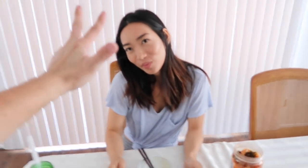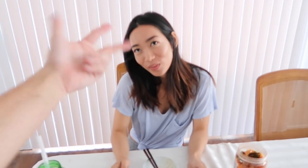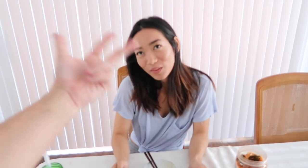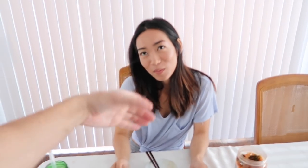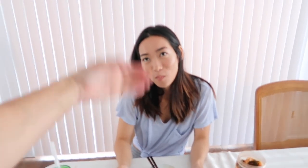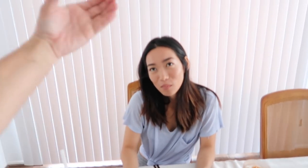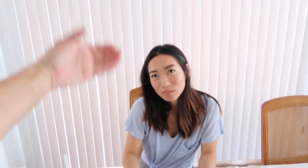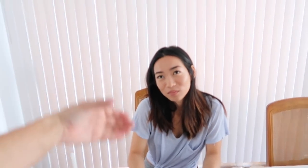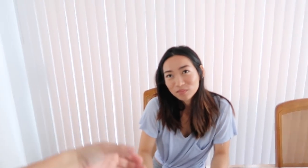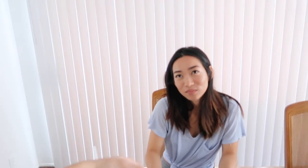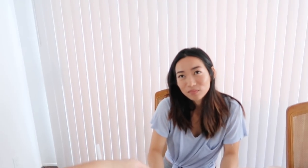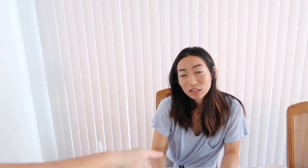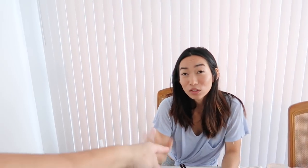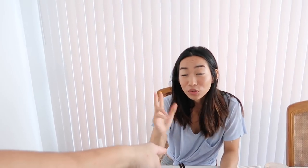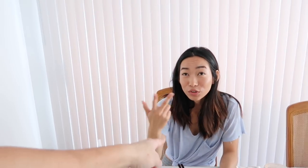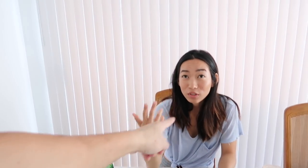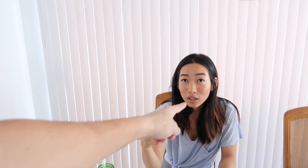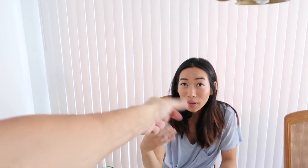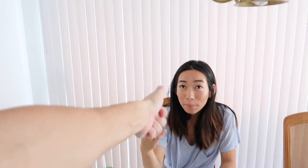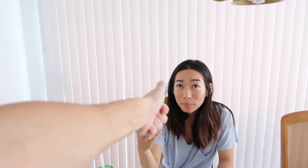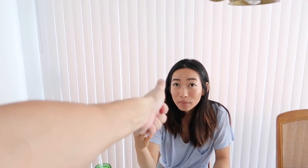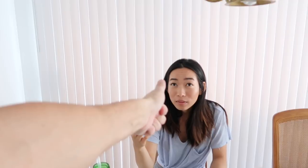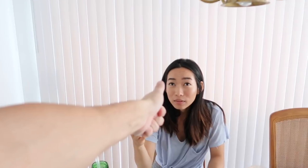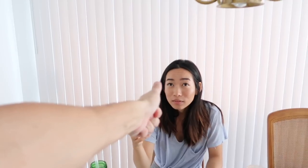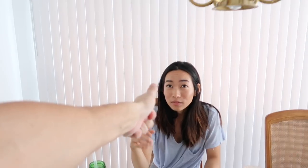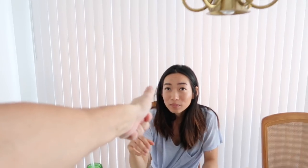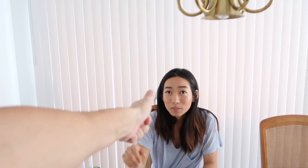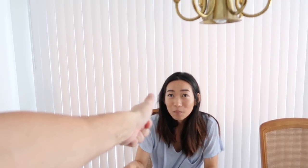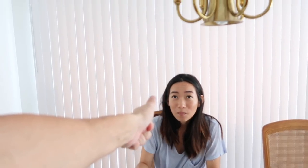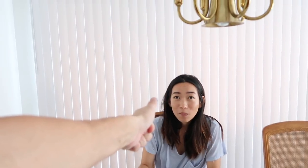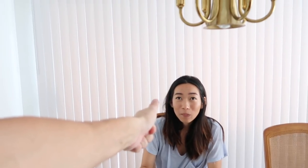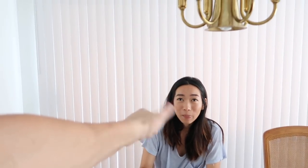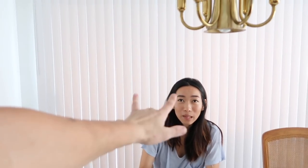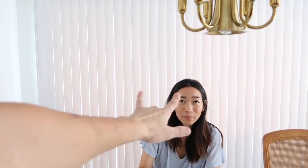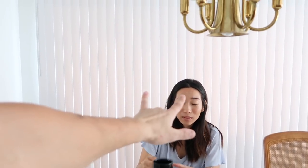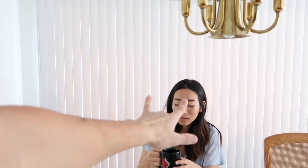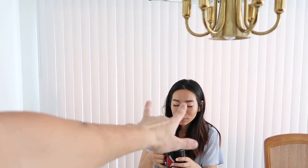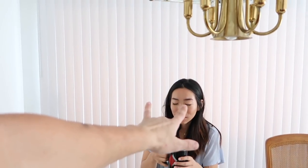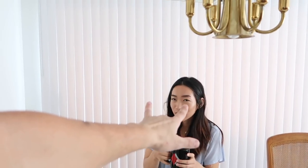R: Third cup! E: this is your third cup? R: Love you!